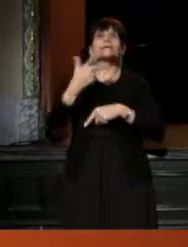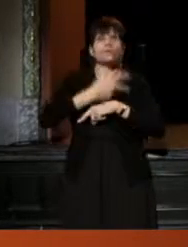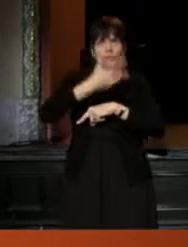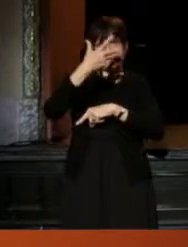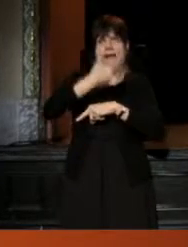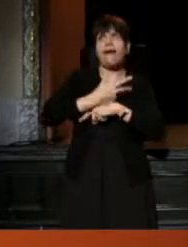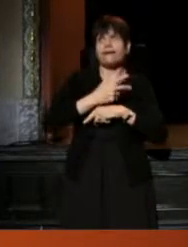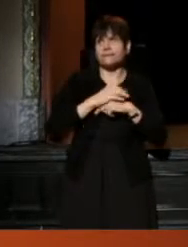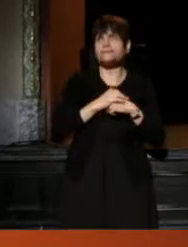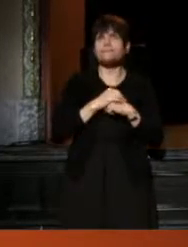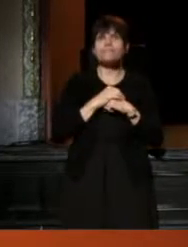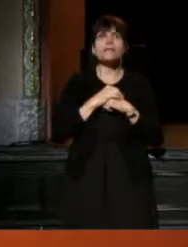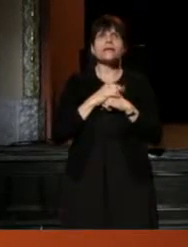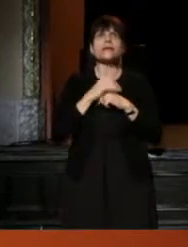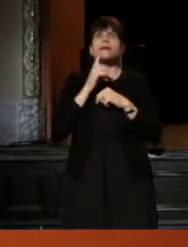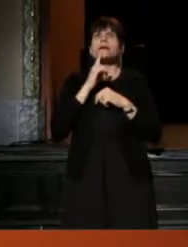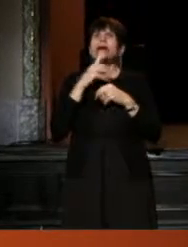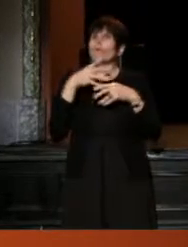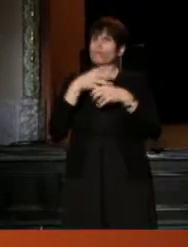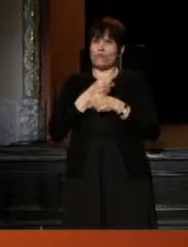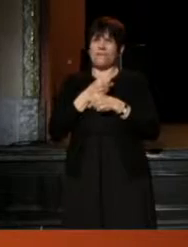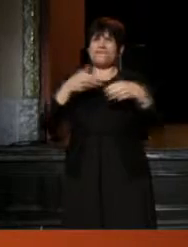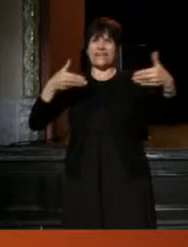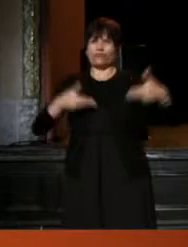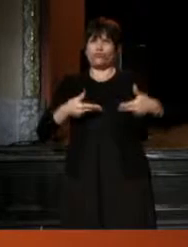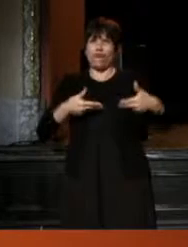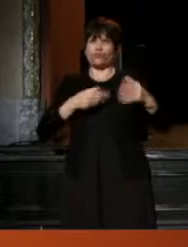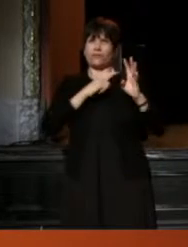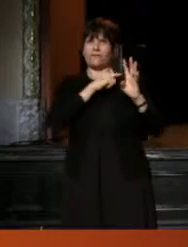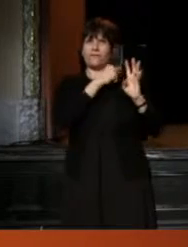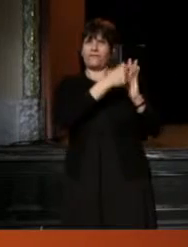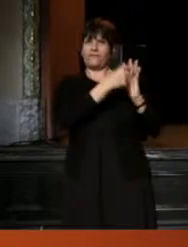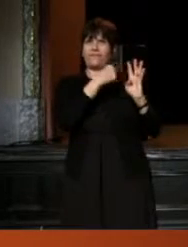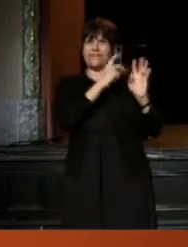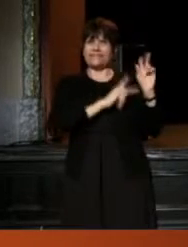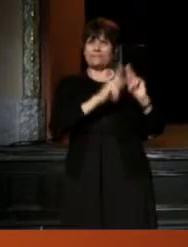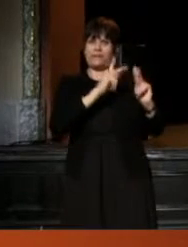I'm going to give very introductions of these folks, these artistic leaders,